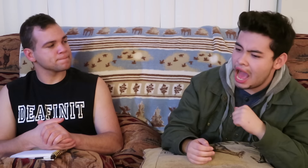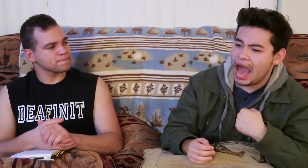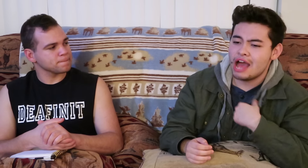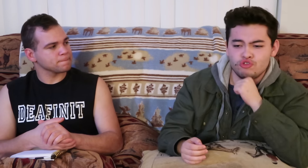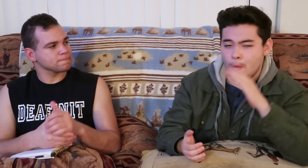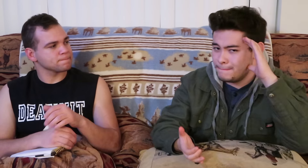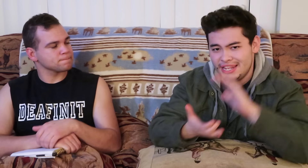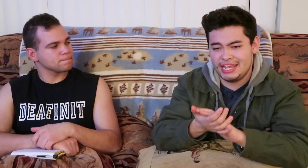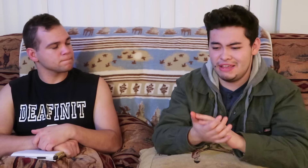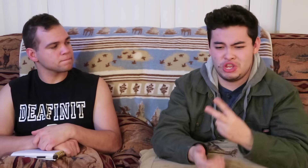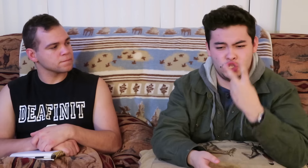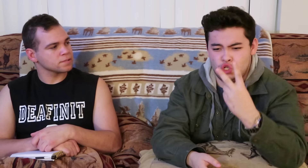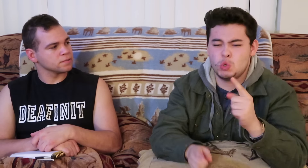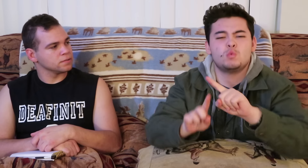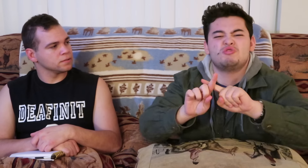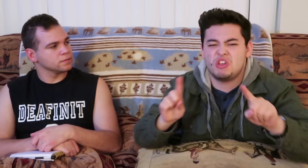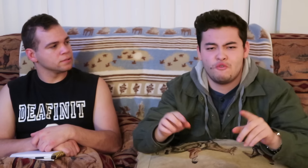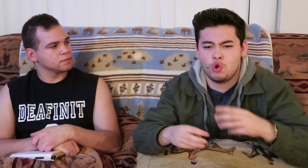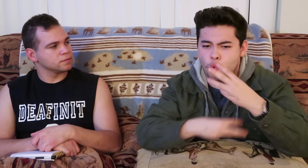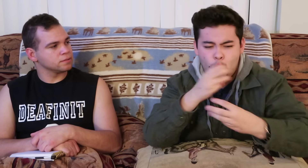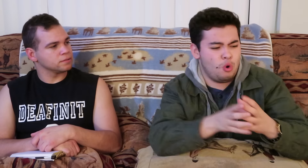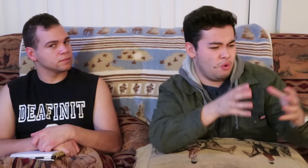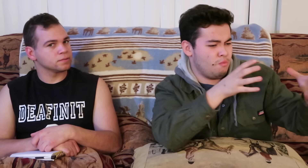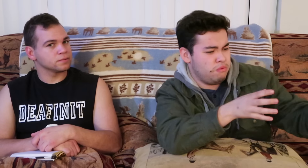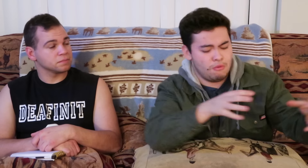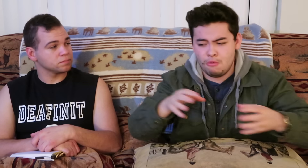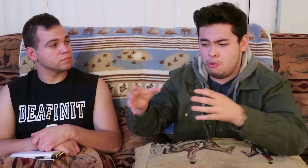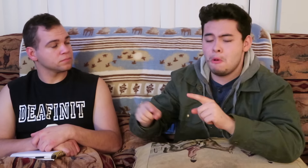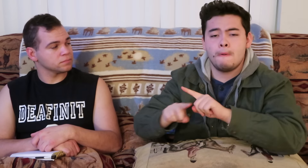i don't believe there is two different worlds